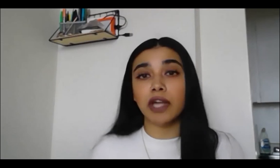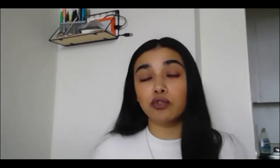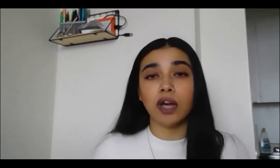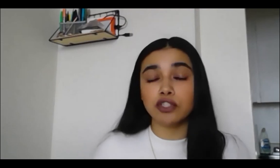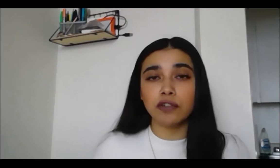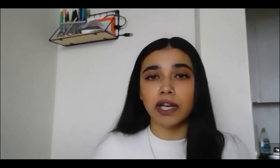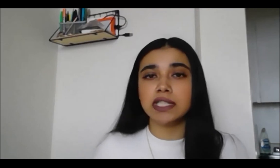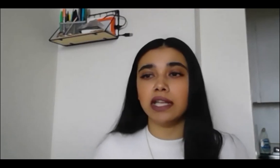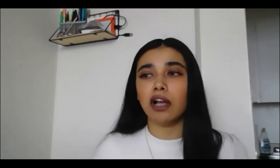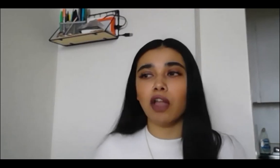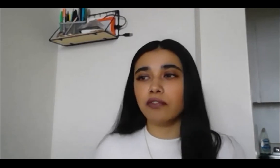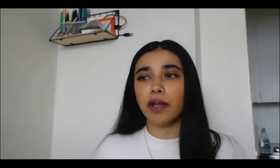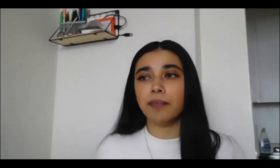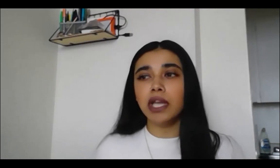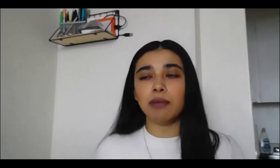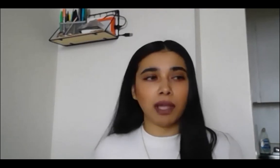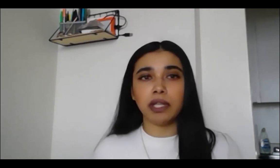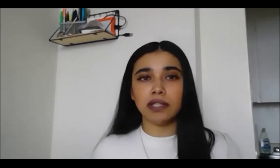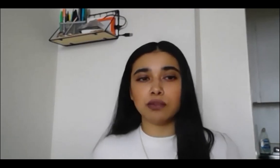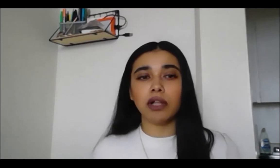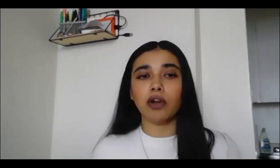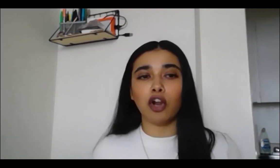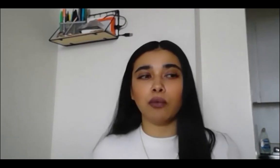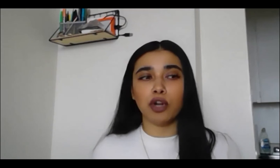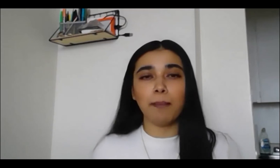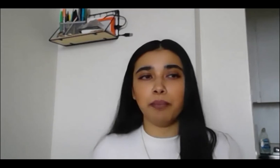that do not serve us, and a lot of them, in my opinion as well, are, we're not—